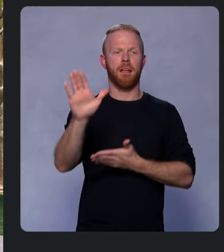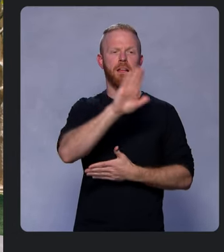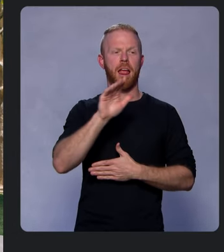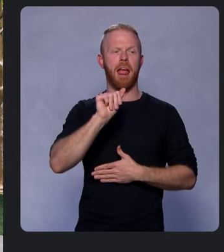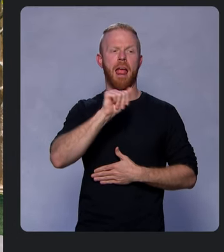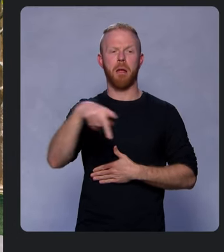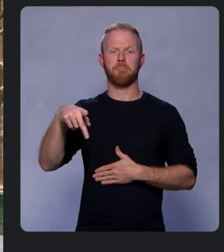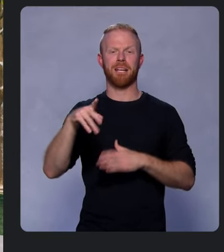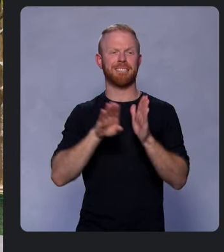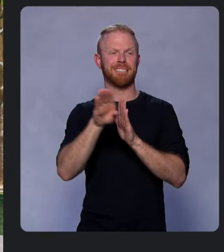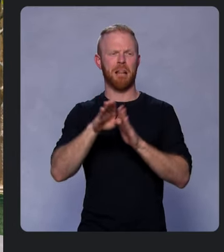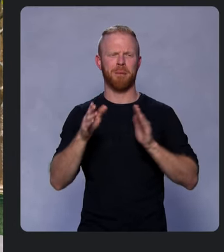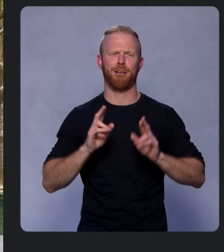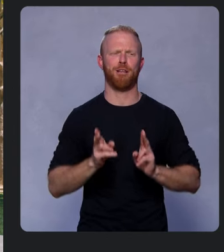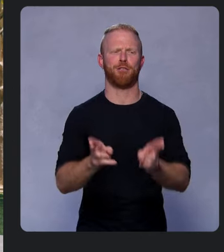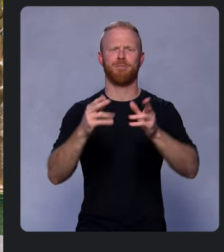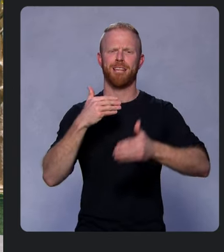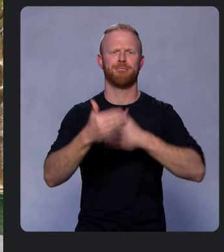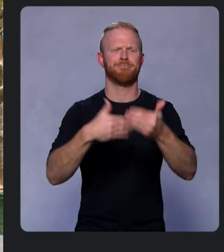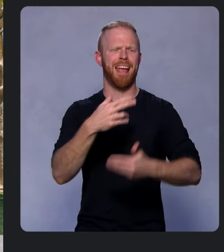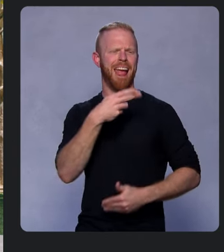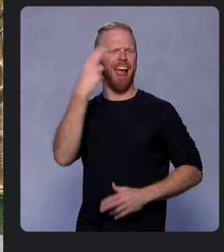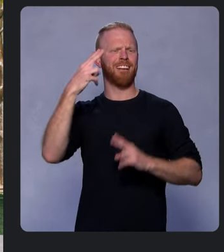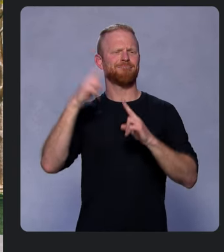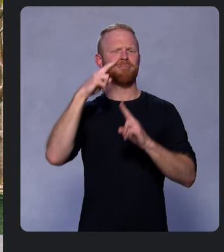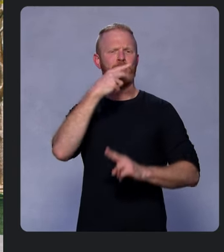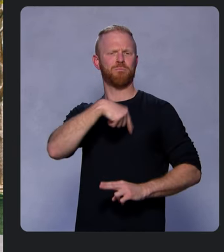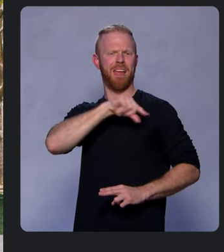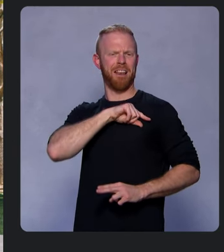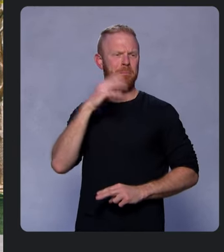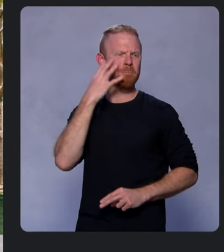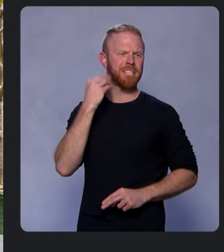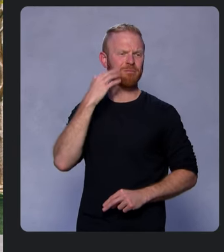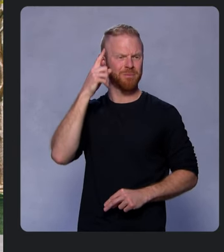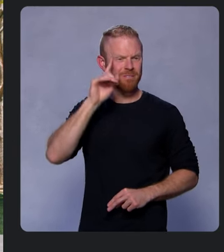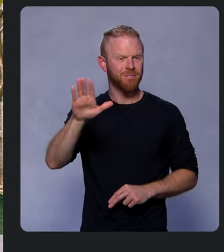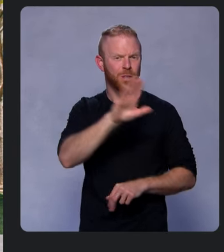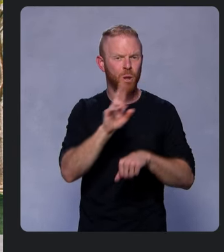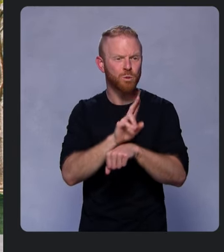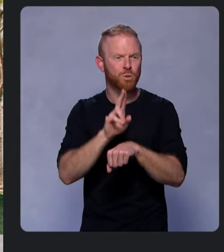ensure a high quality app experiences for your users, and keep your users engaged.